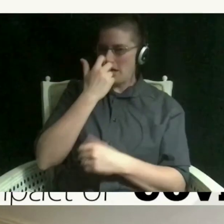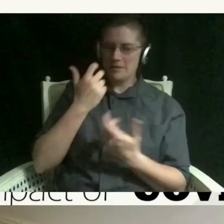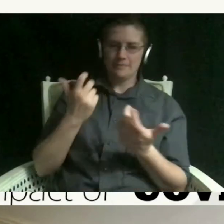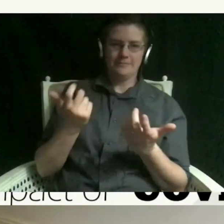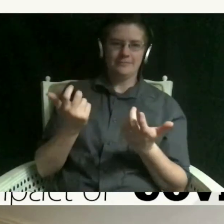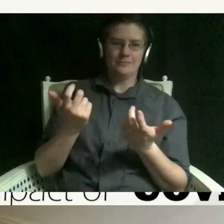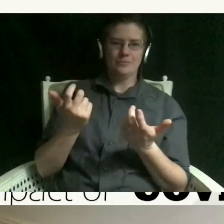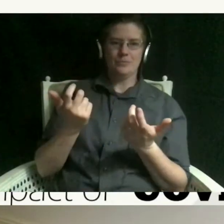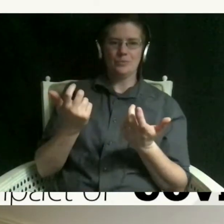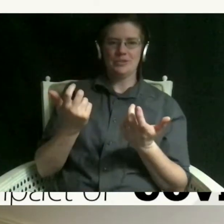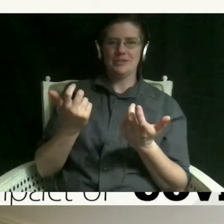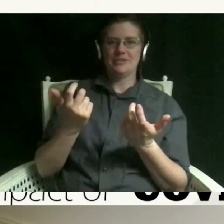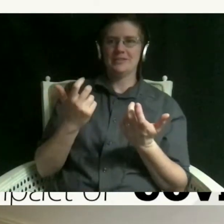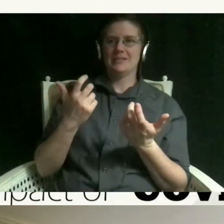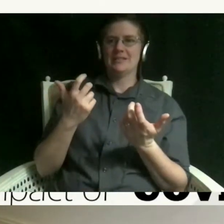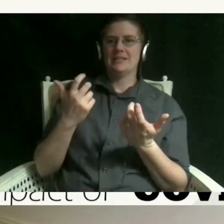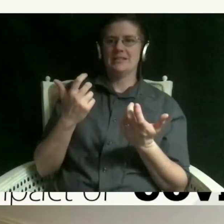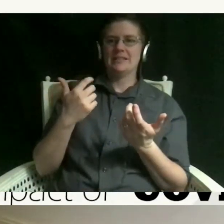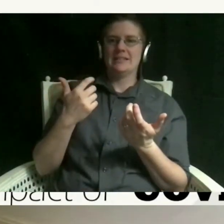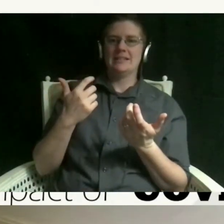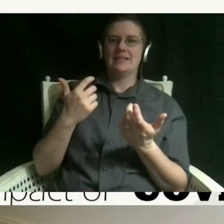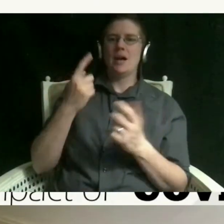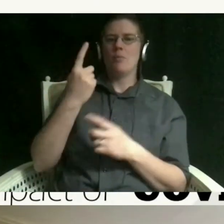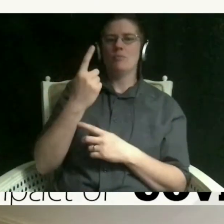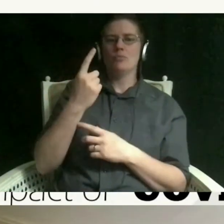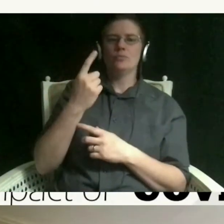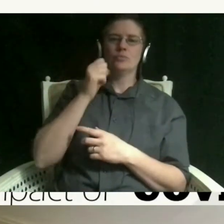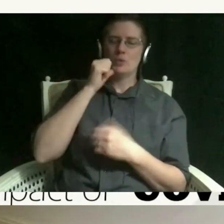it because of technical difficulties but one of the other videos actually could talk about